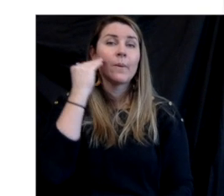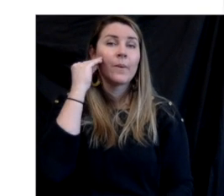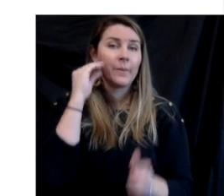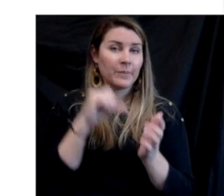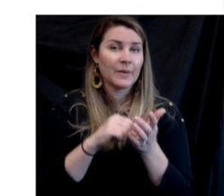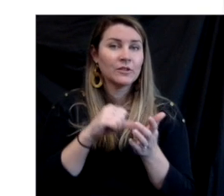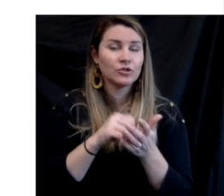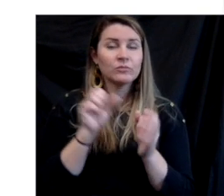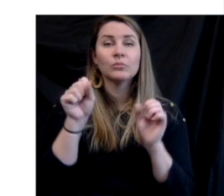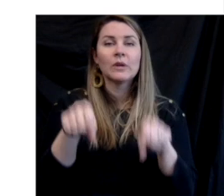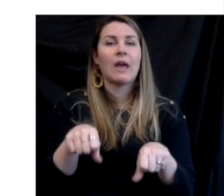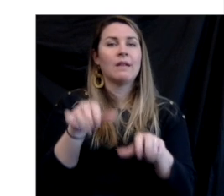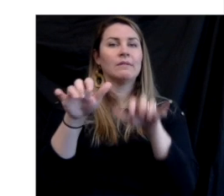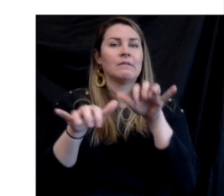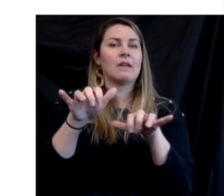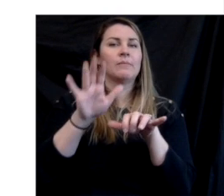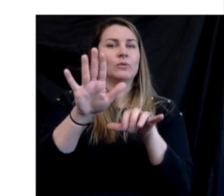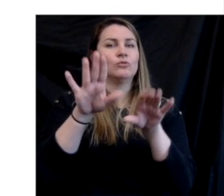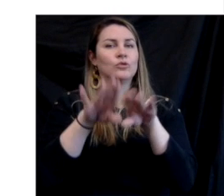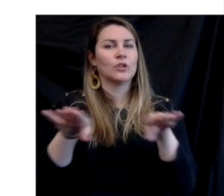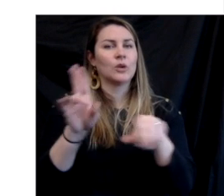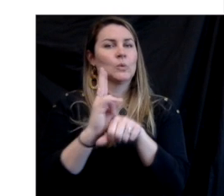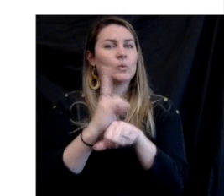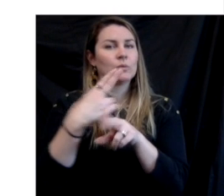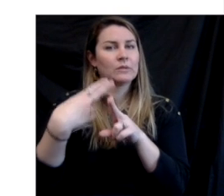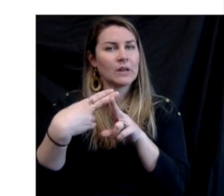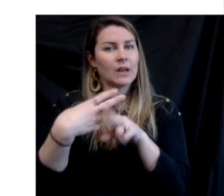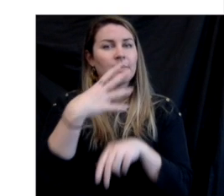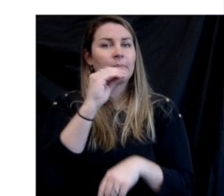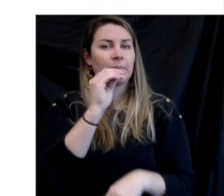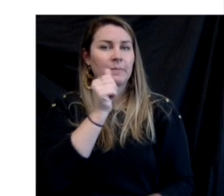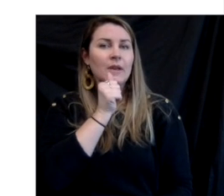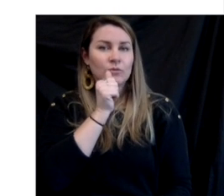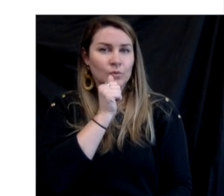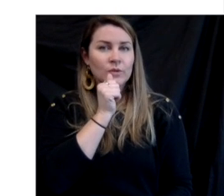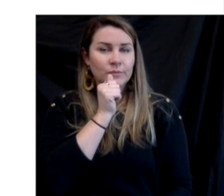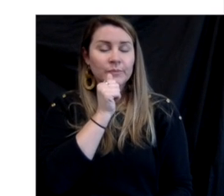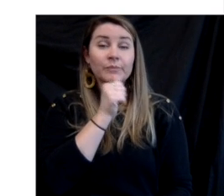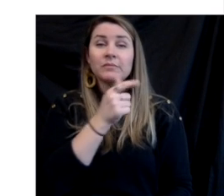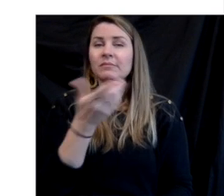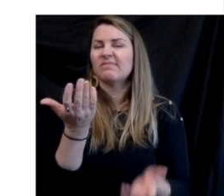From there you'll be brought to FSDB's homepage. That's where you can type in your child's username